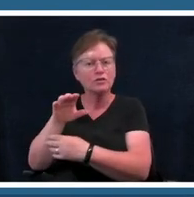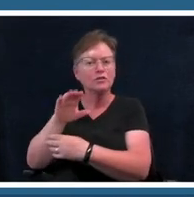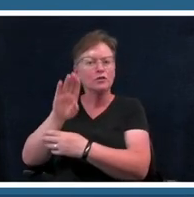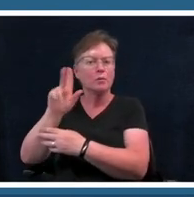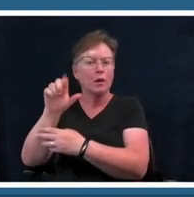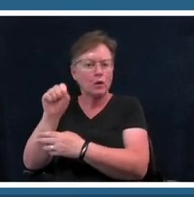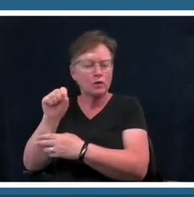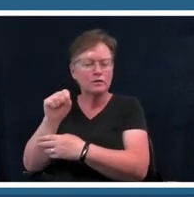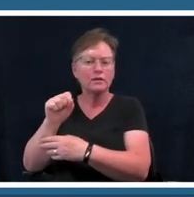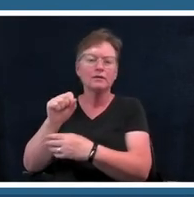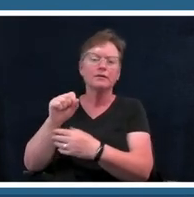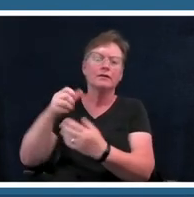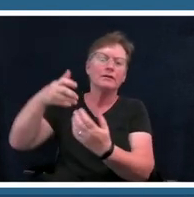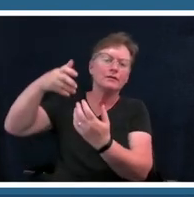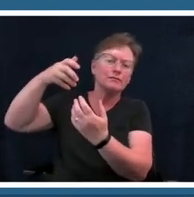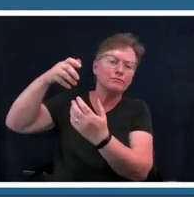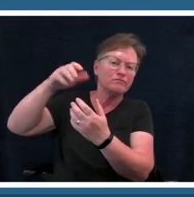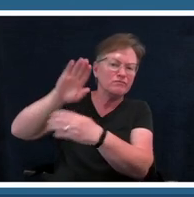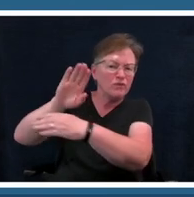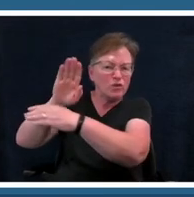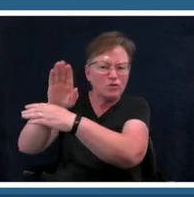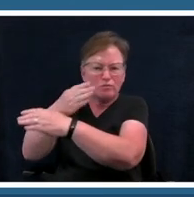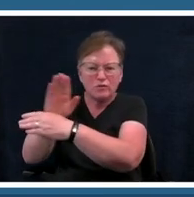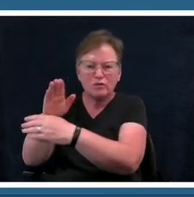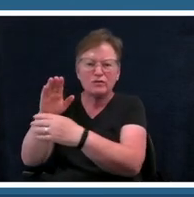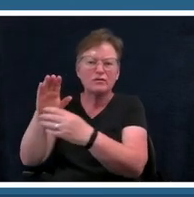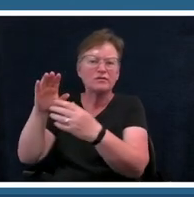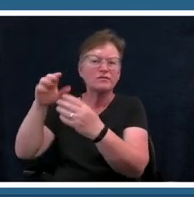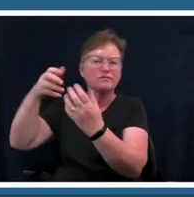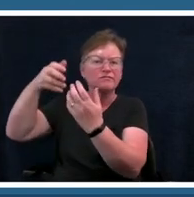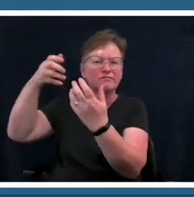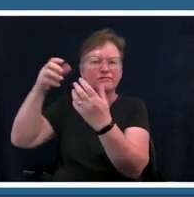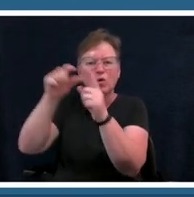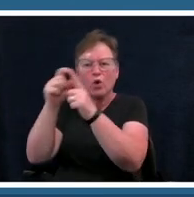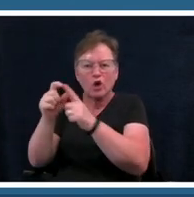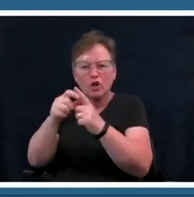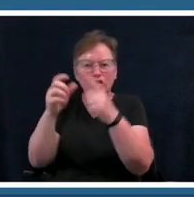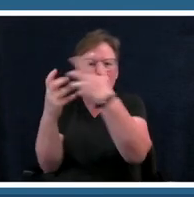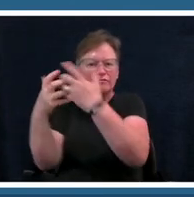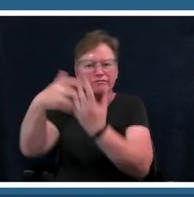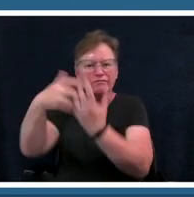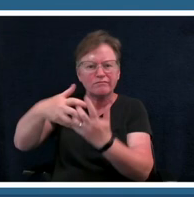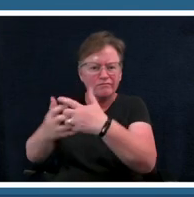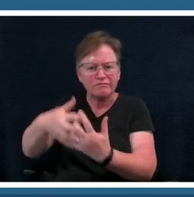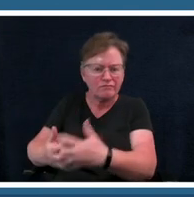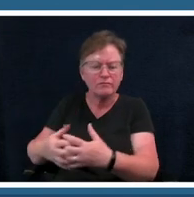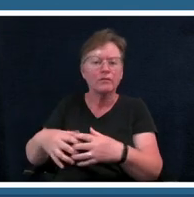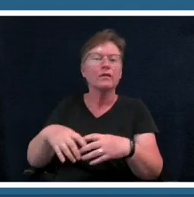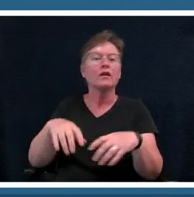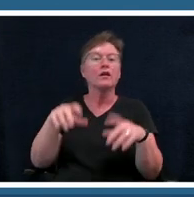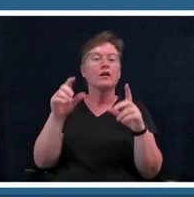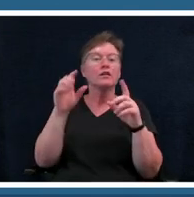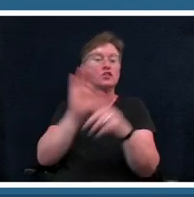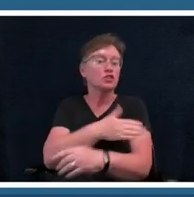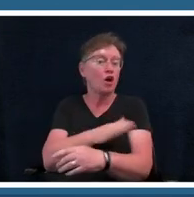example um by wc handy and the song is called the saint louis blues we're going